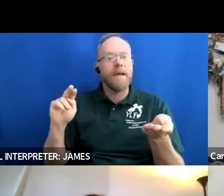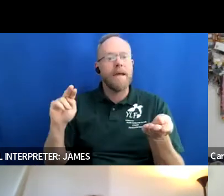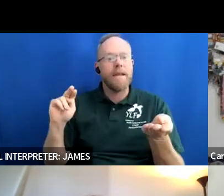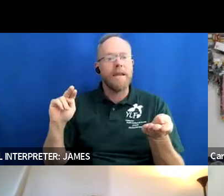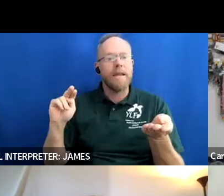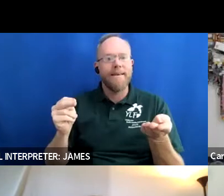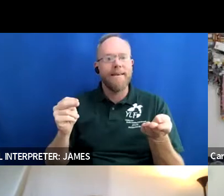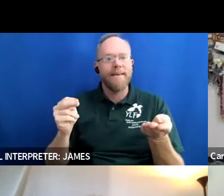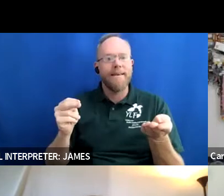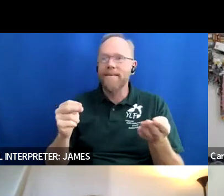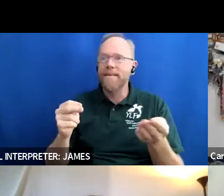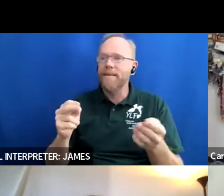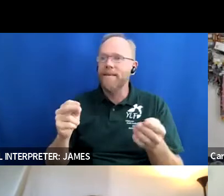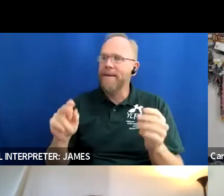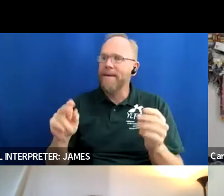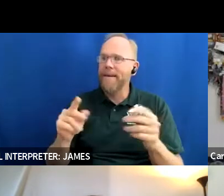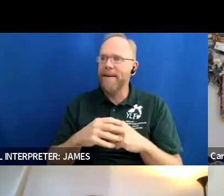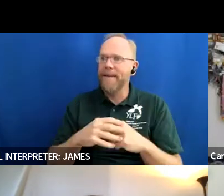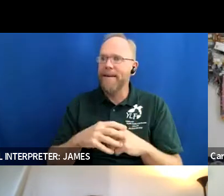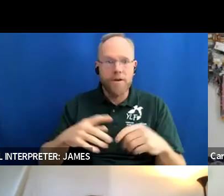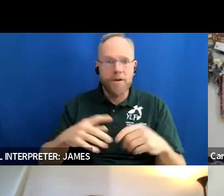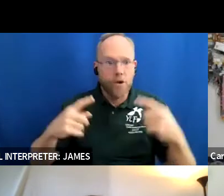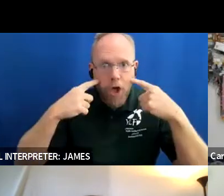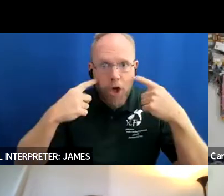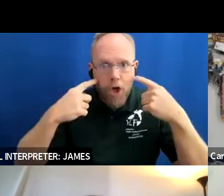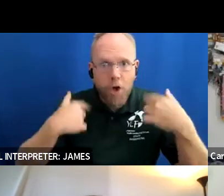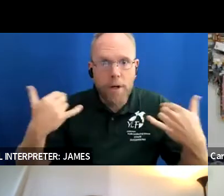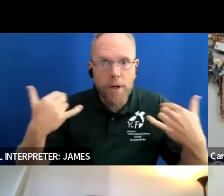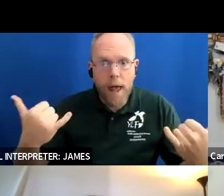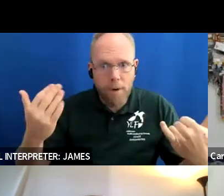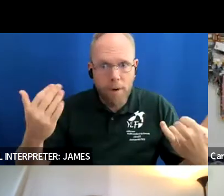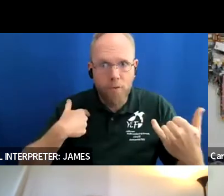oh okay can everybody hear me now i had an issue with my microphone so i apologize